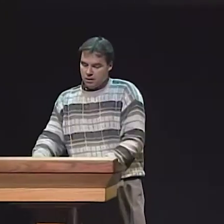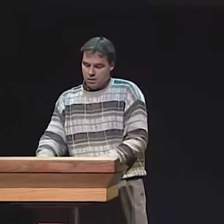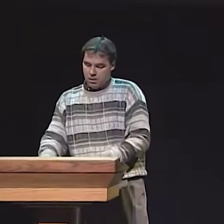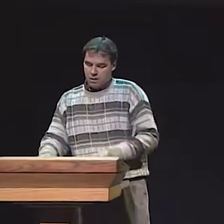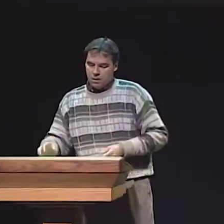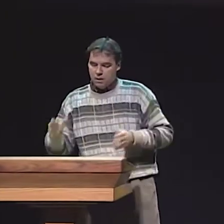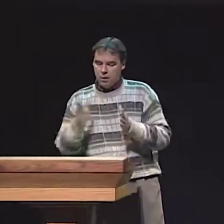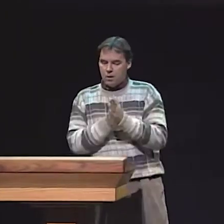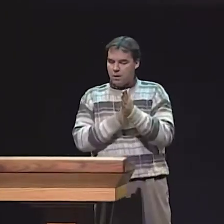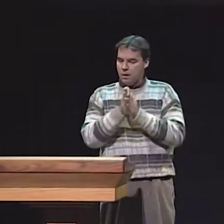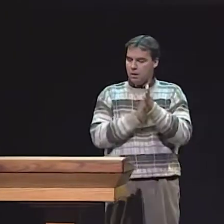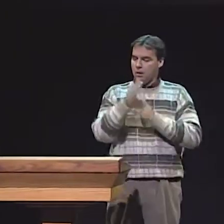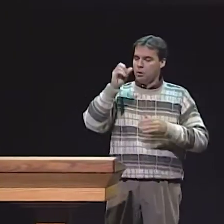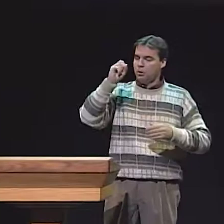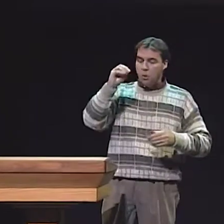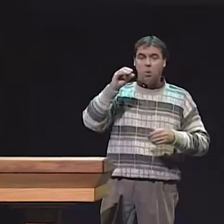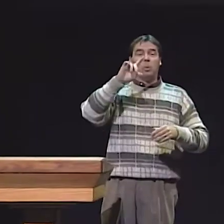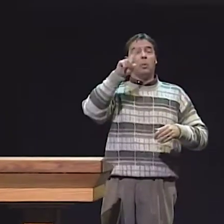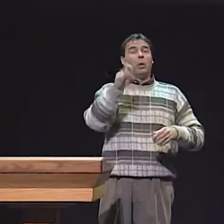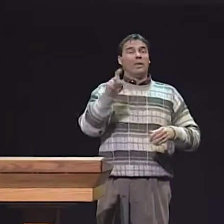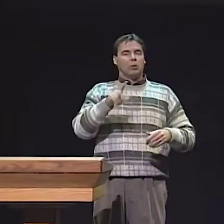THAT IT ALSO WOULD IMPROVE THEIR LINGUISTIC SKILLS.